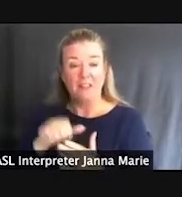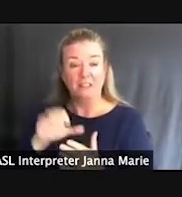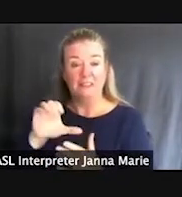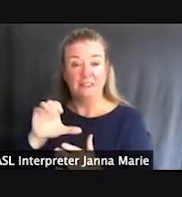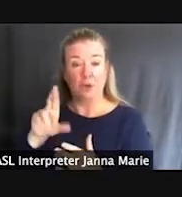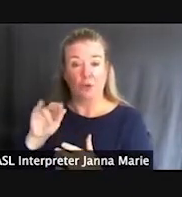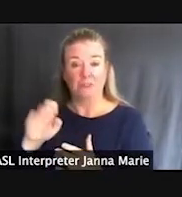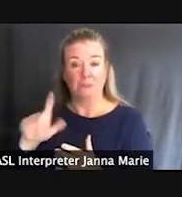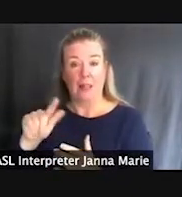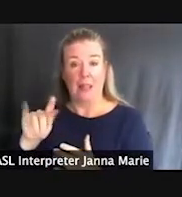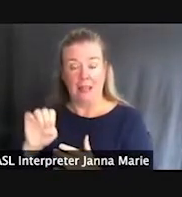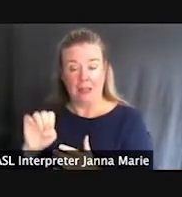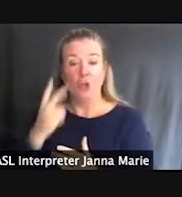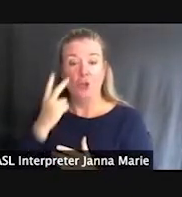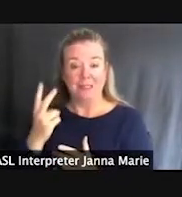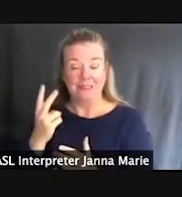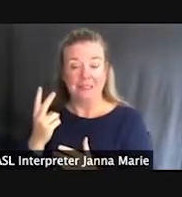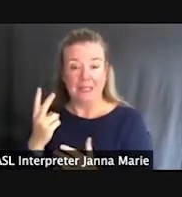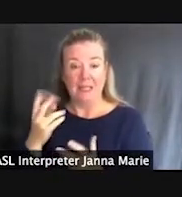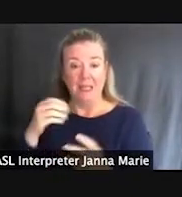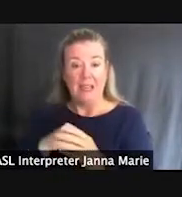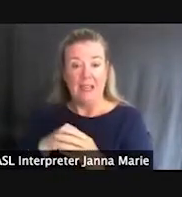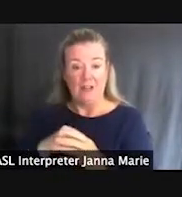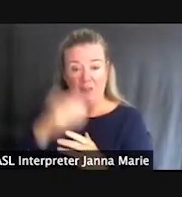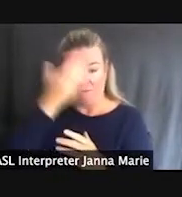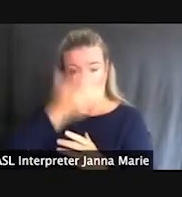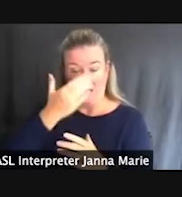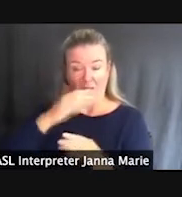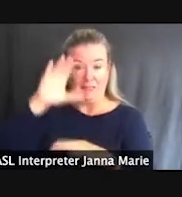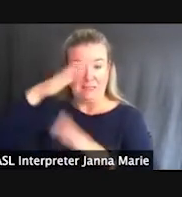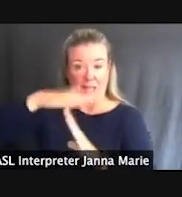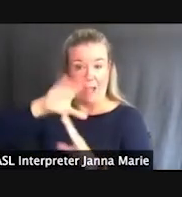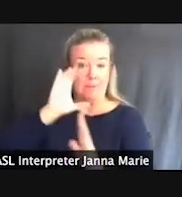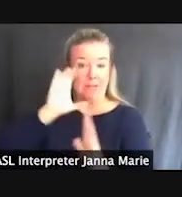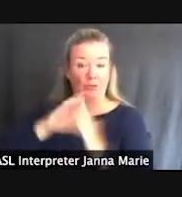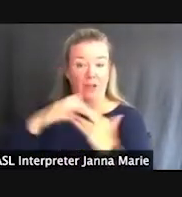You'll see actually in the foreground on the top picture, we have a trail that actually bisected the site.